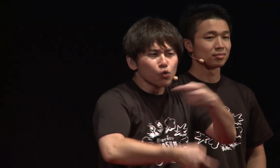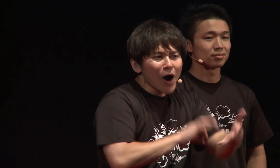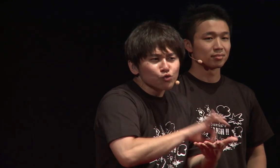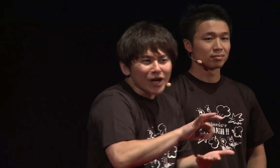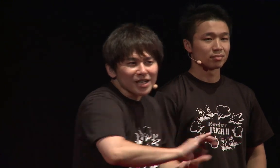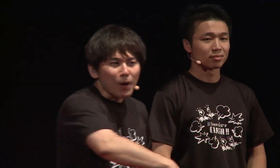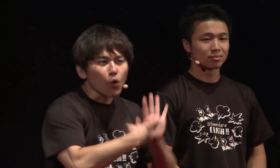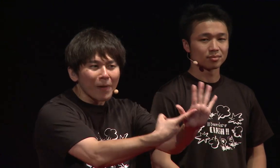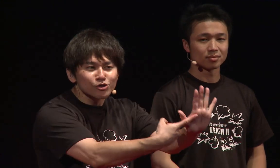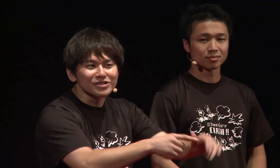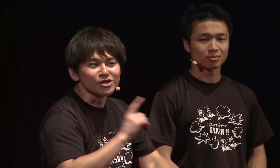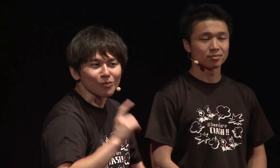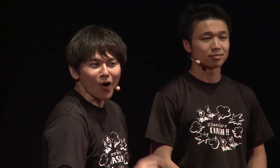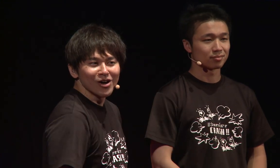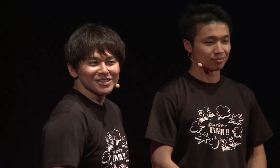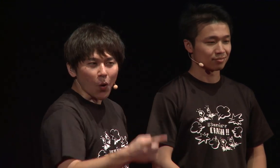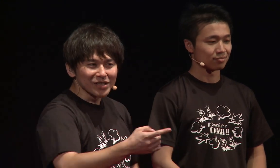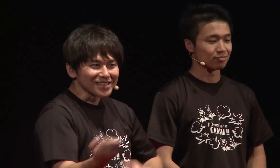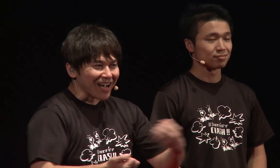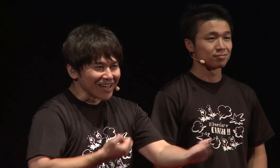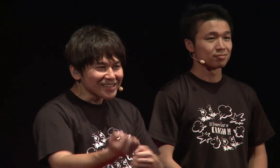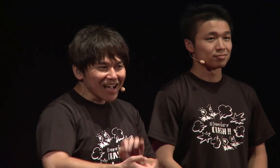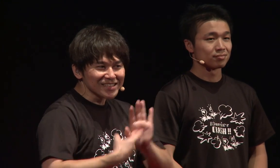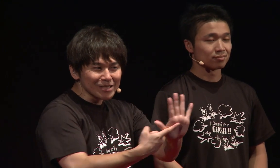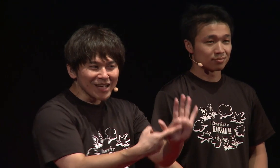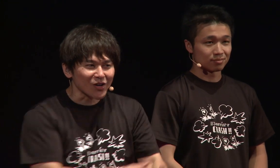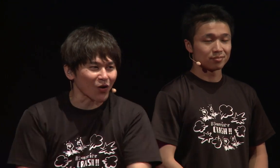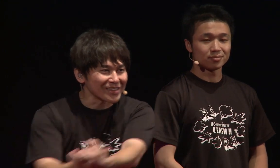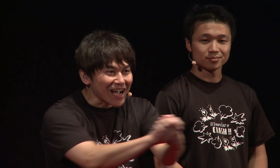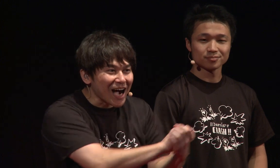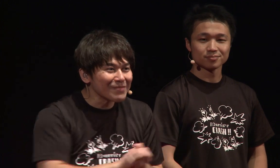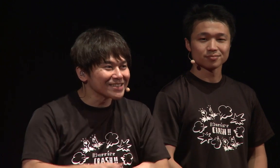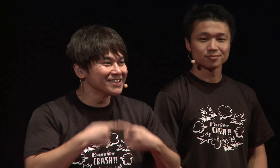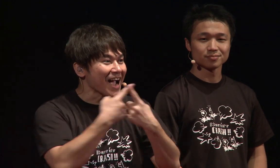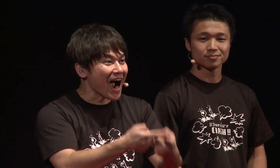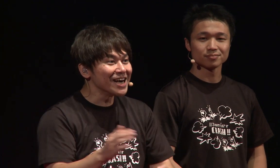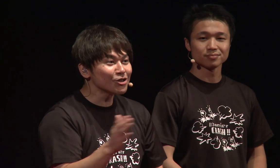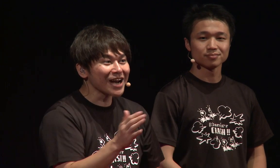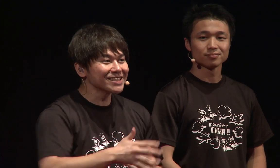However, I believe that sign language is so much fun